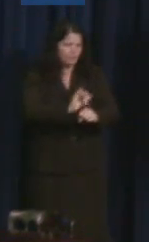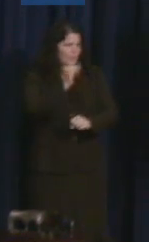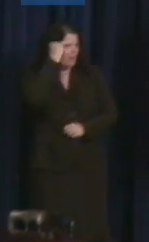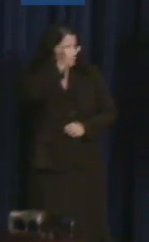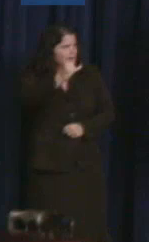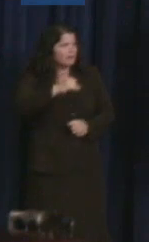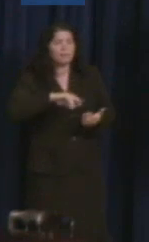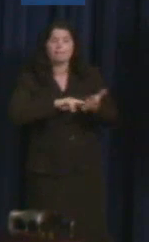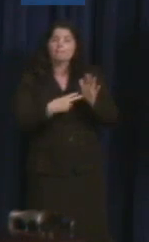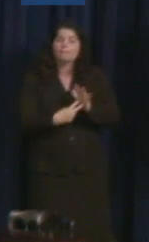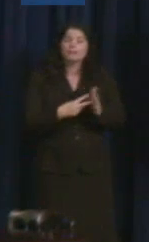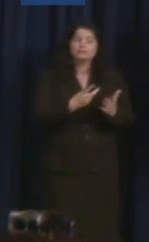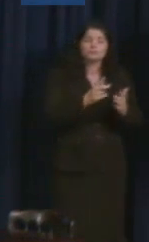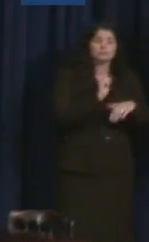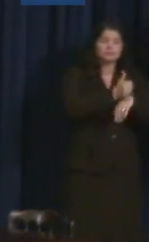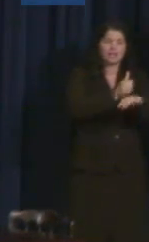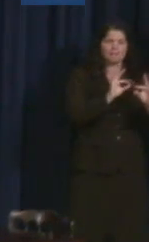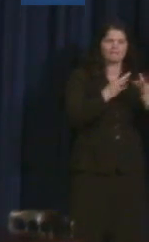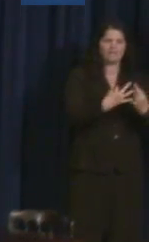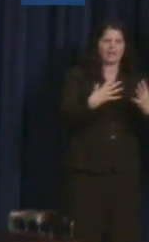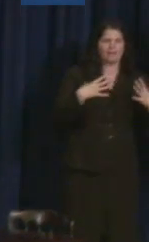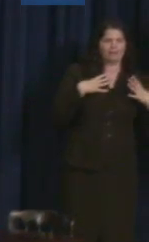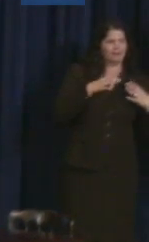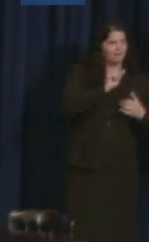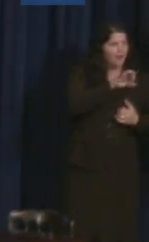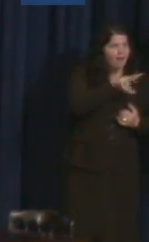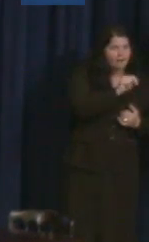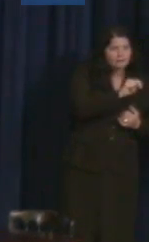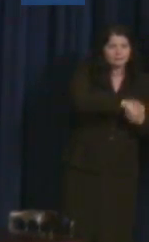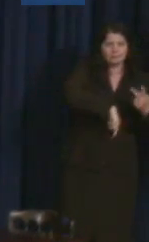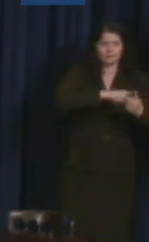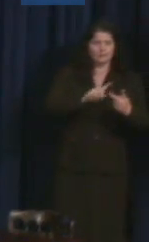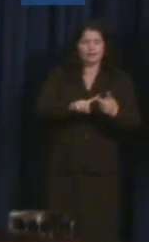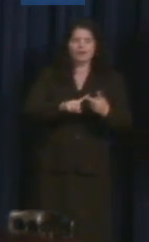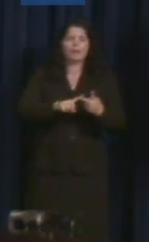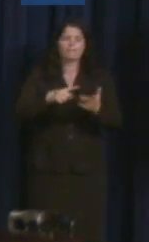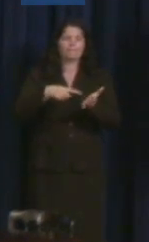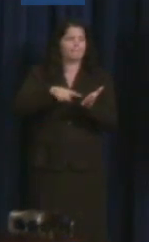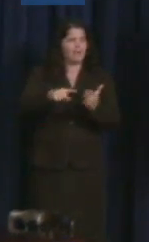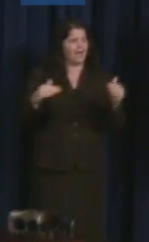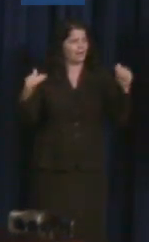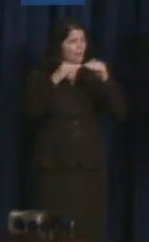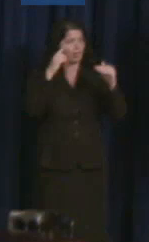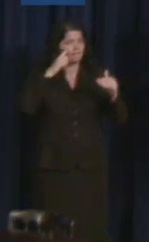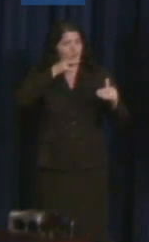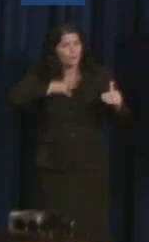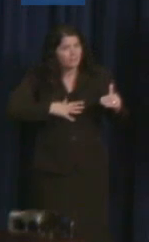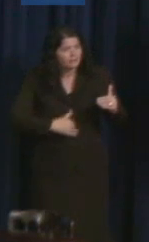women, to creating common sense immigration reform. This idea is that we, as a country, as a people, are